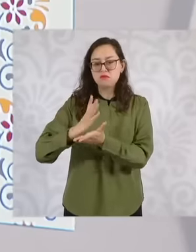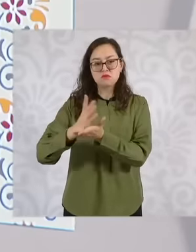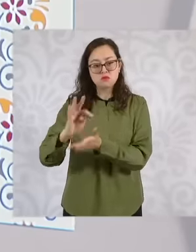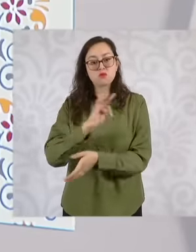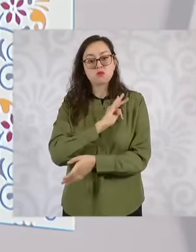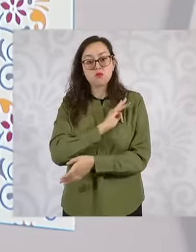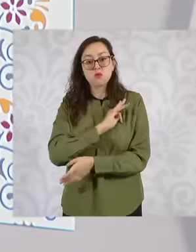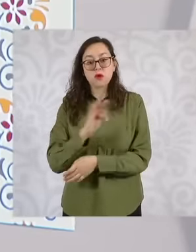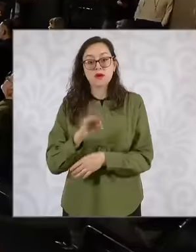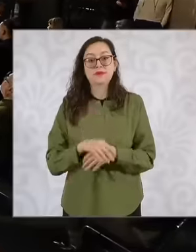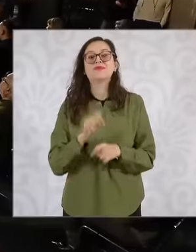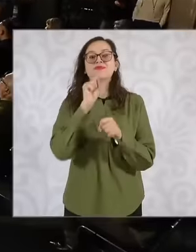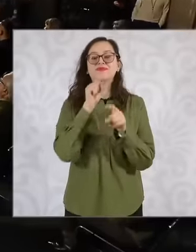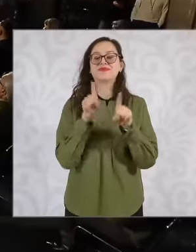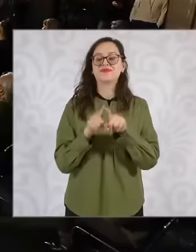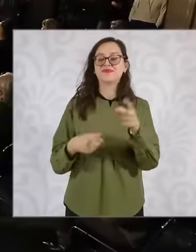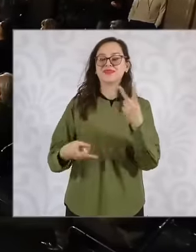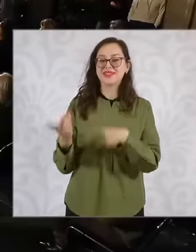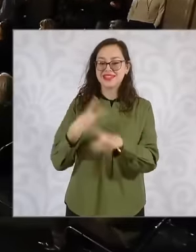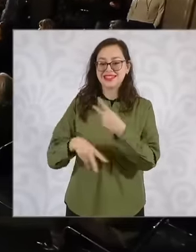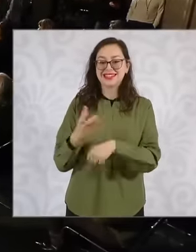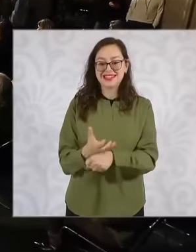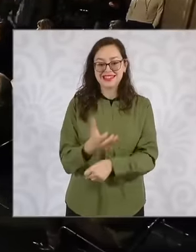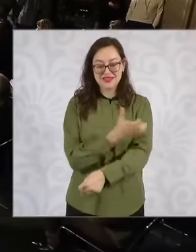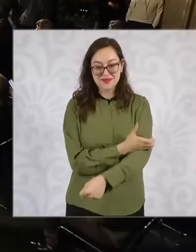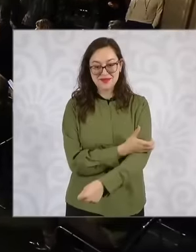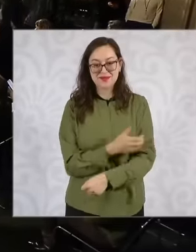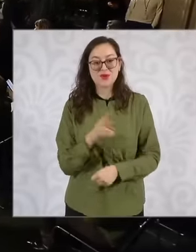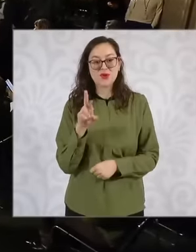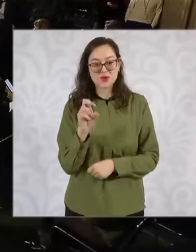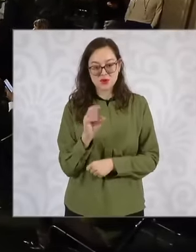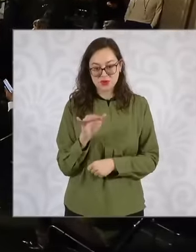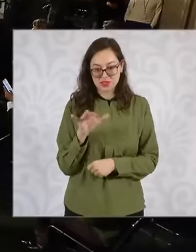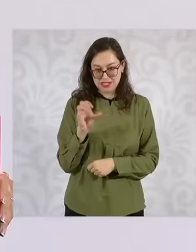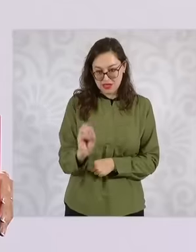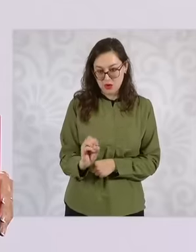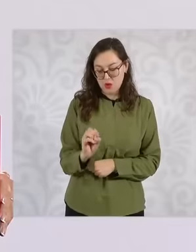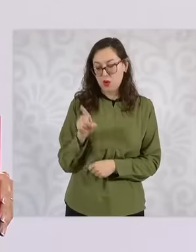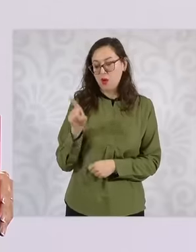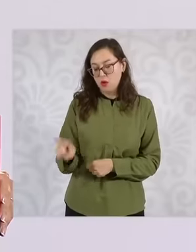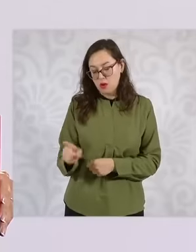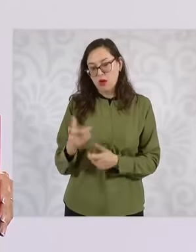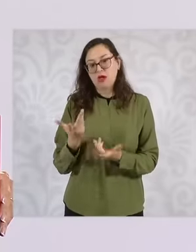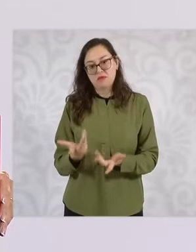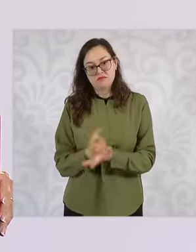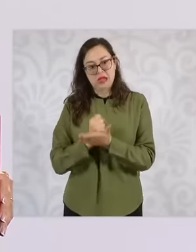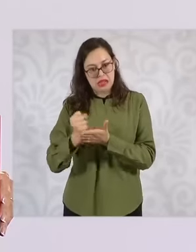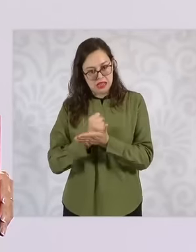Rocío Mejía is also here of financial for well-being that through financial we are going to finance these